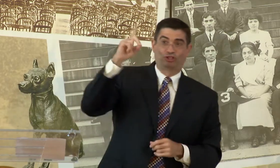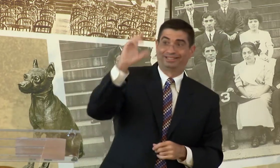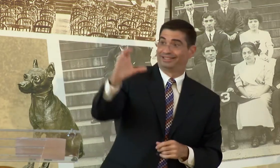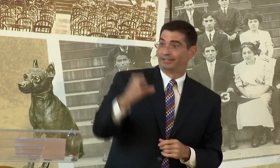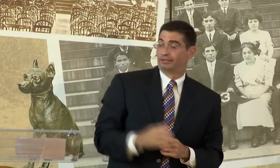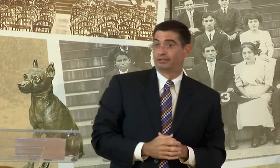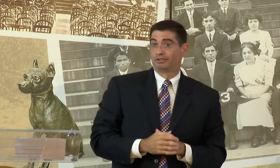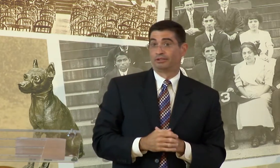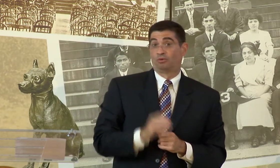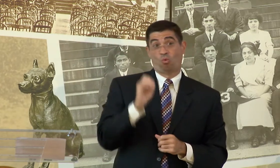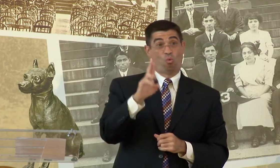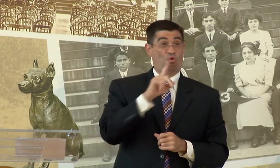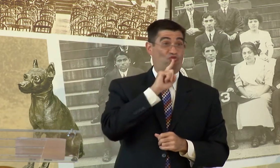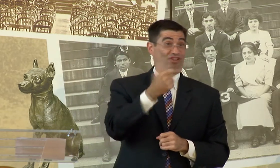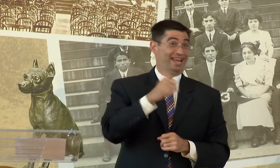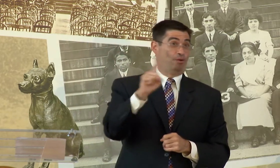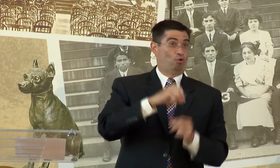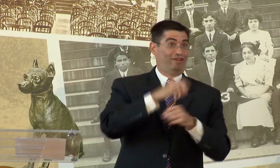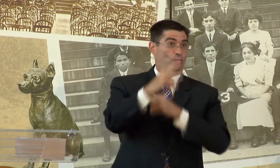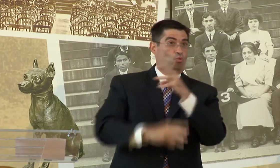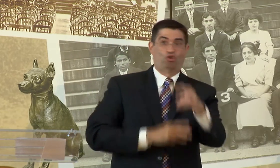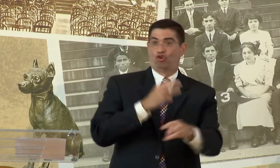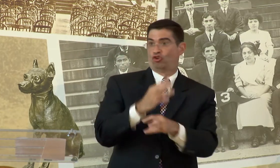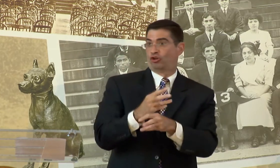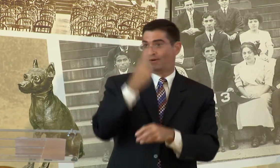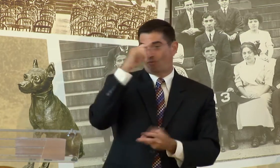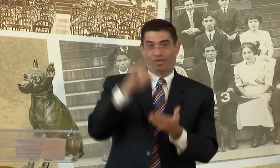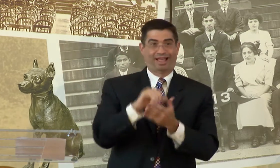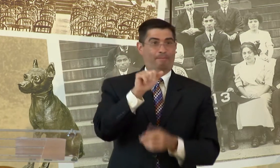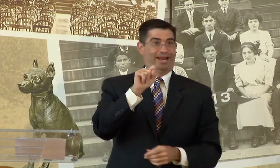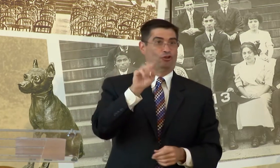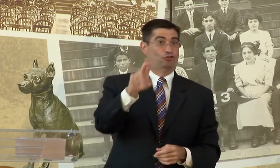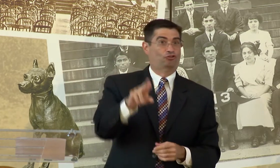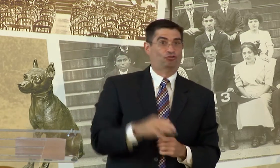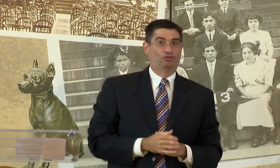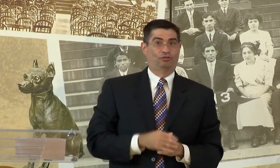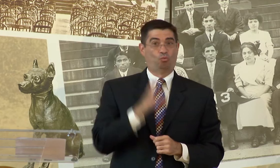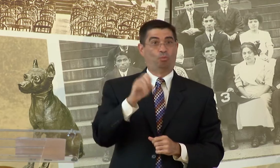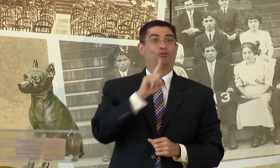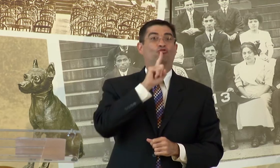THAT CURRENTLY DOESN'T EXIST IN WASHINGTON, D.C., OR ANYWHERE IN THE WORLD FOR THAT MATTER.